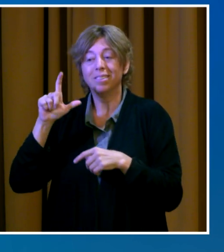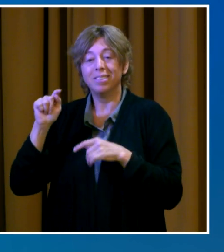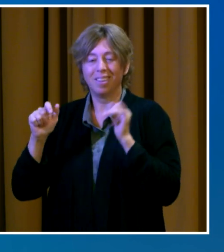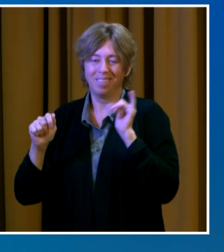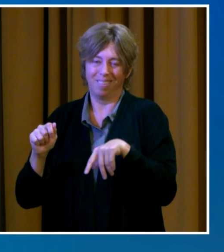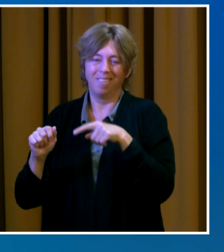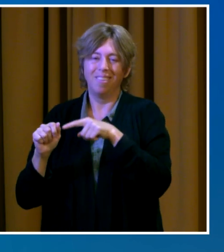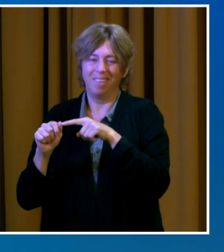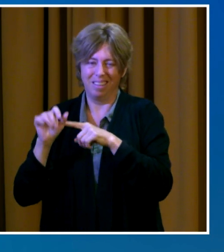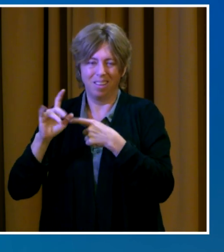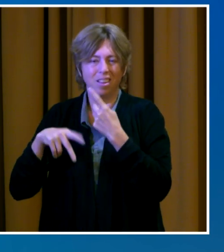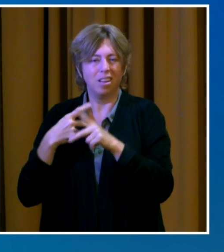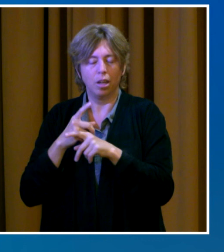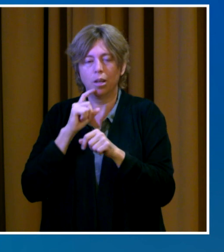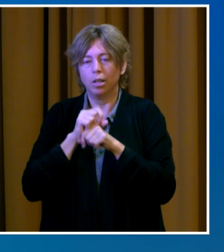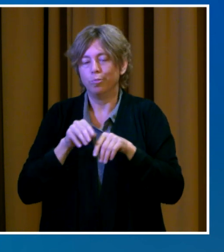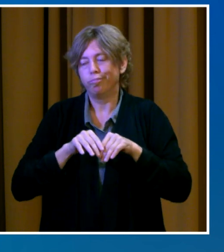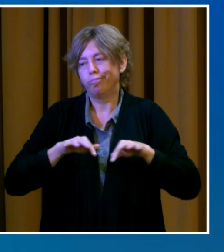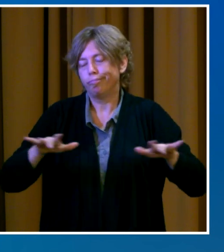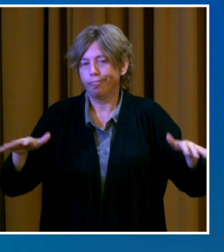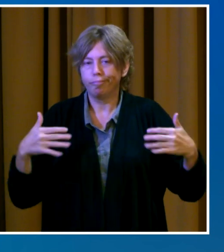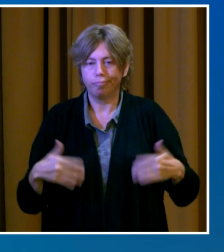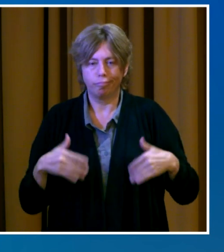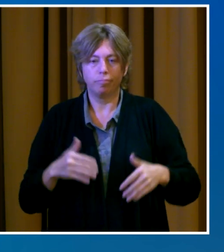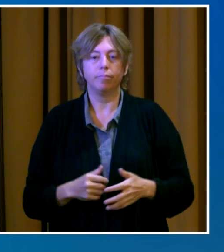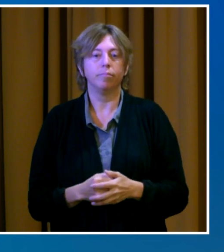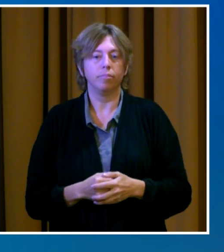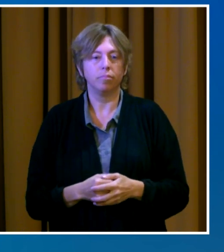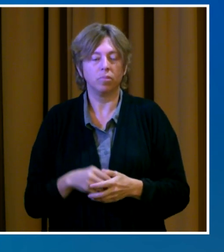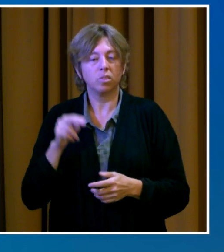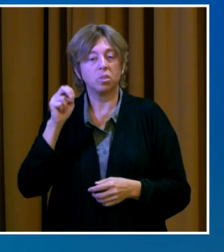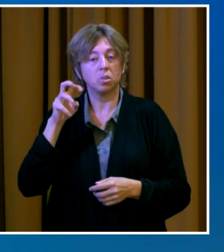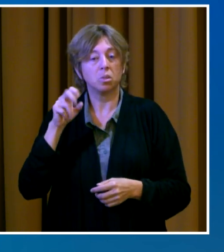While the news is disheartening, our community is adaptable.